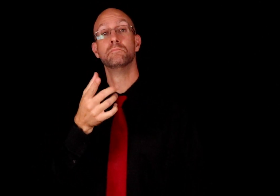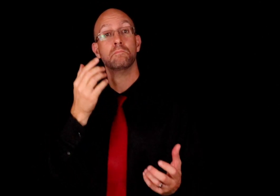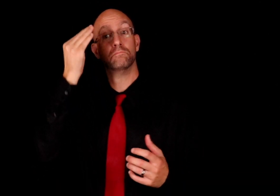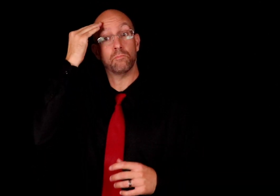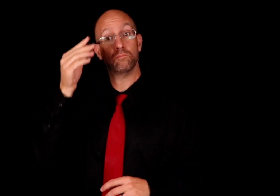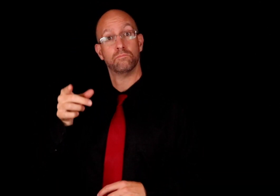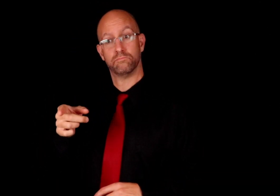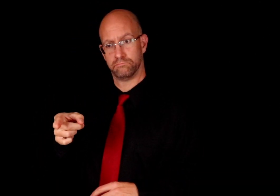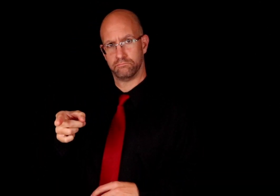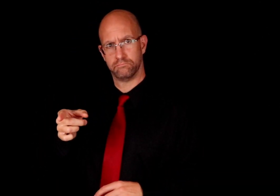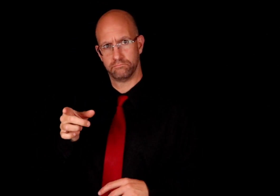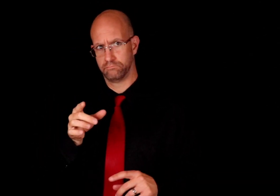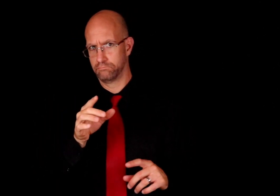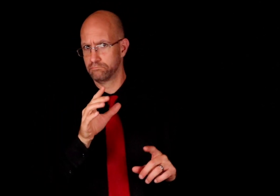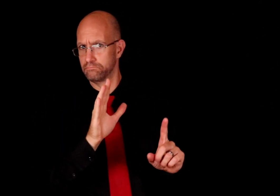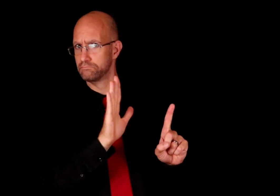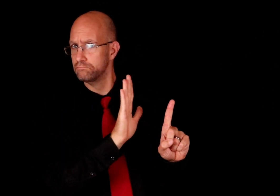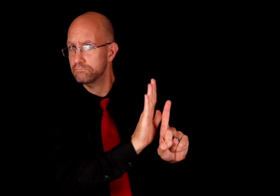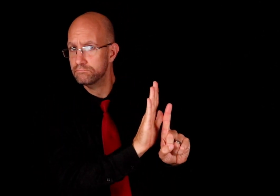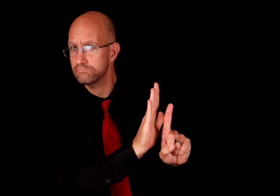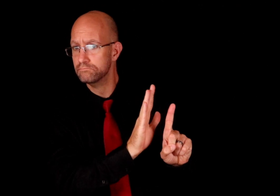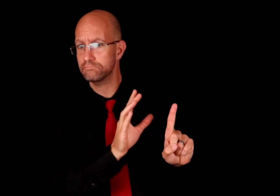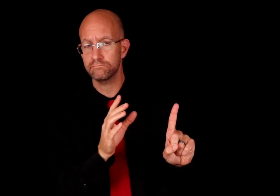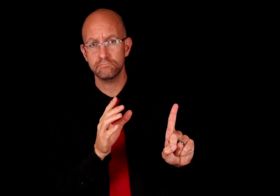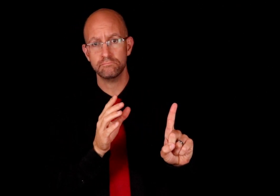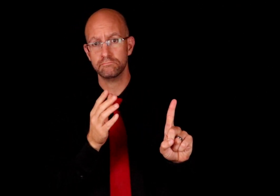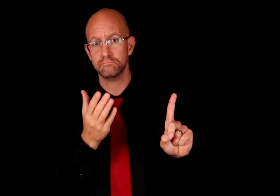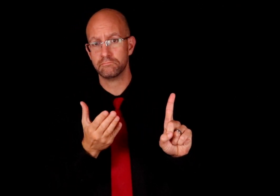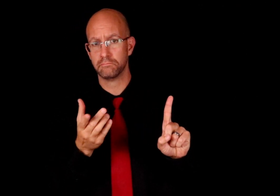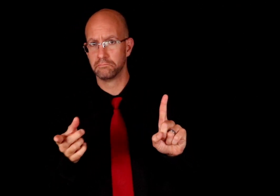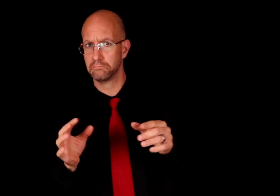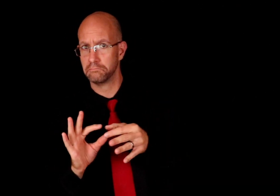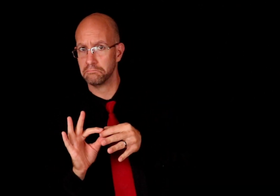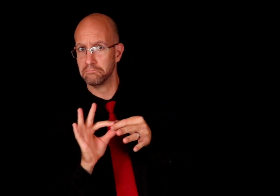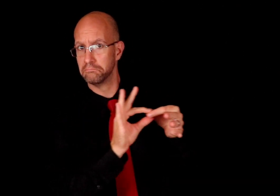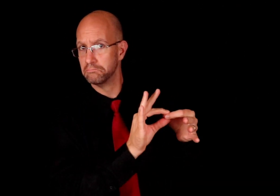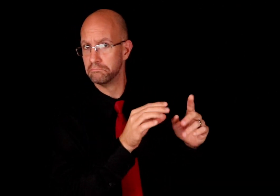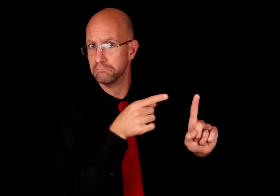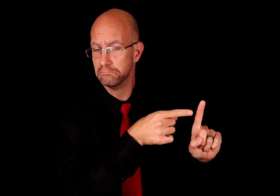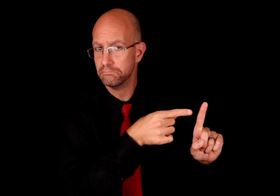If you want to know if that is his or hers, or maybe if that is related to the person.